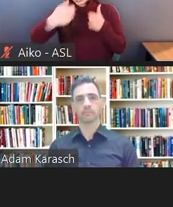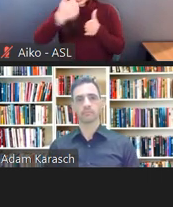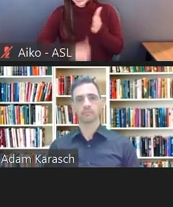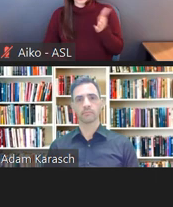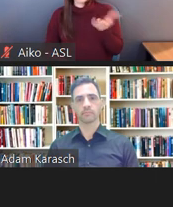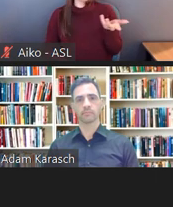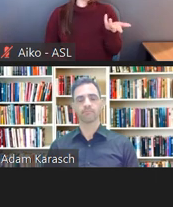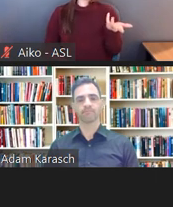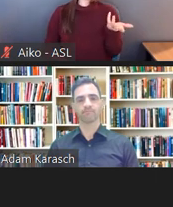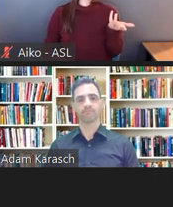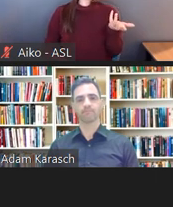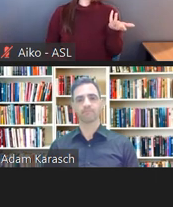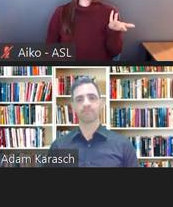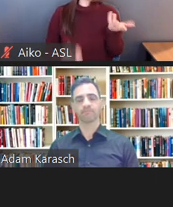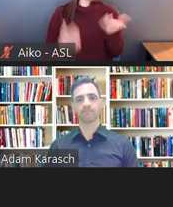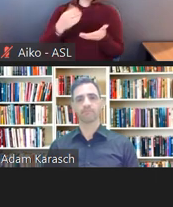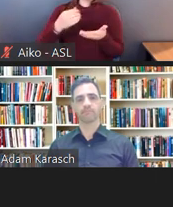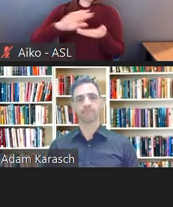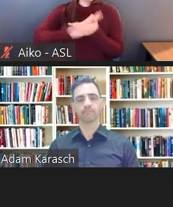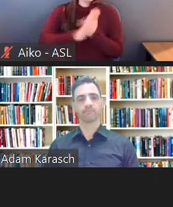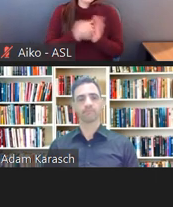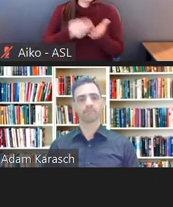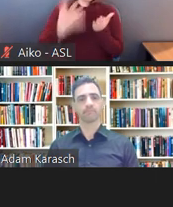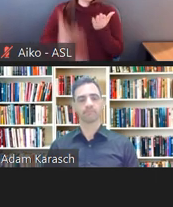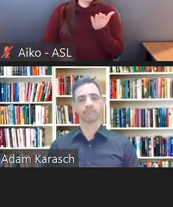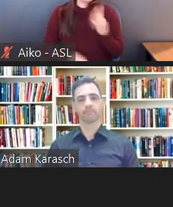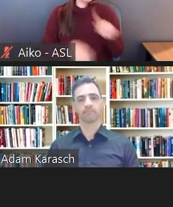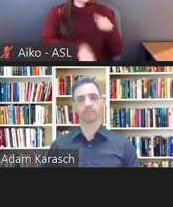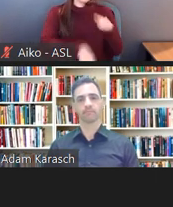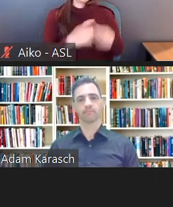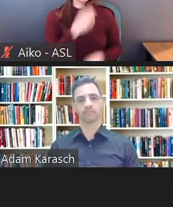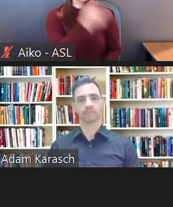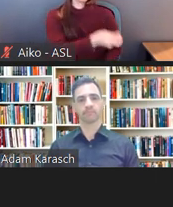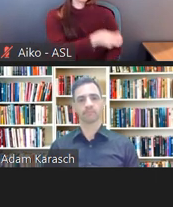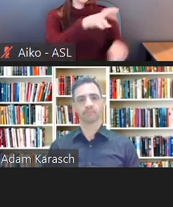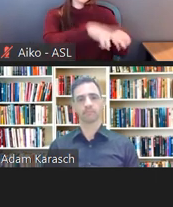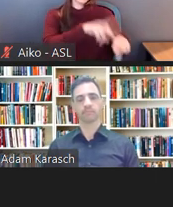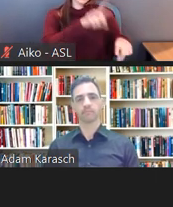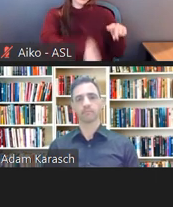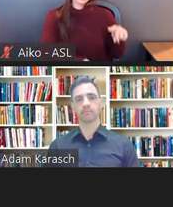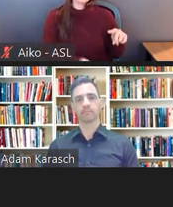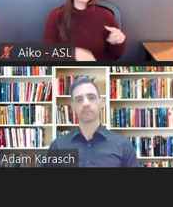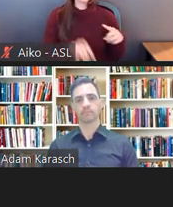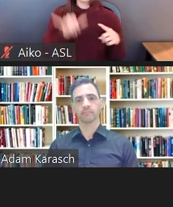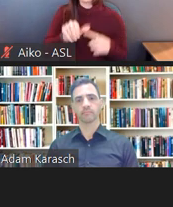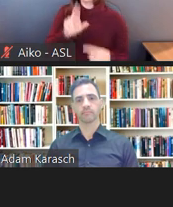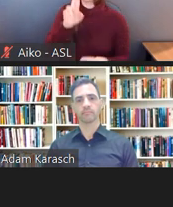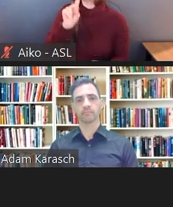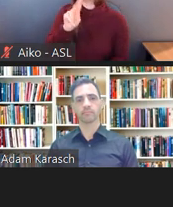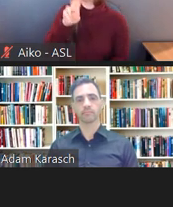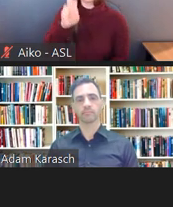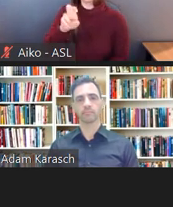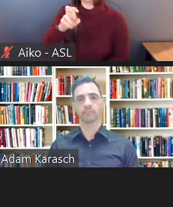under the regulations and the cases that we've seen. Providing things like that in the hundreds of dollars, maybe